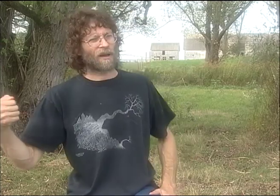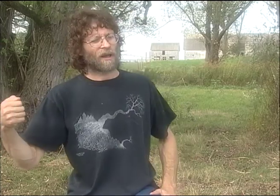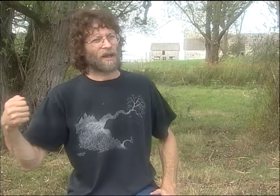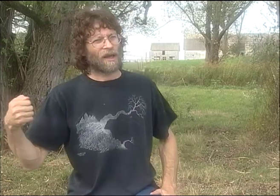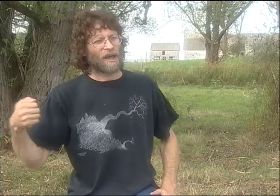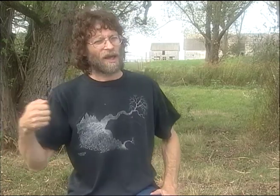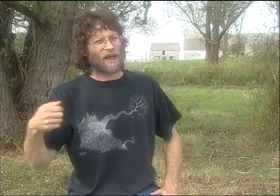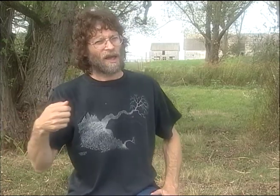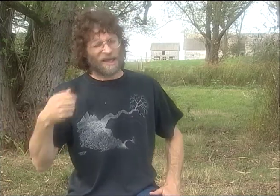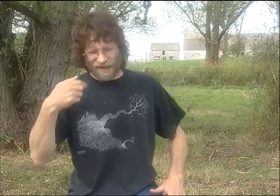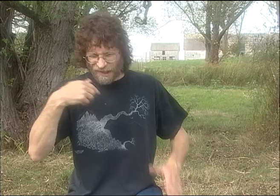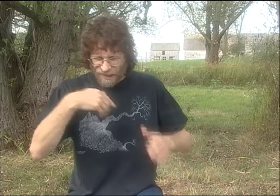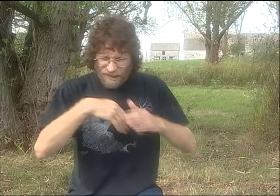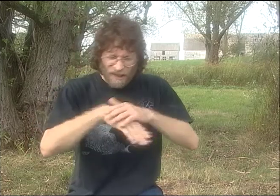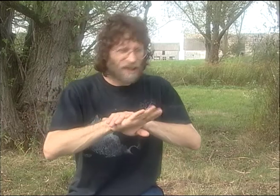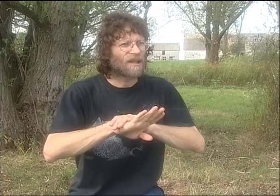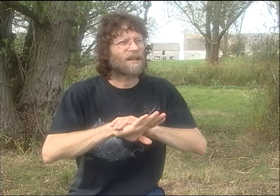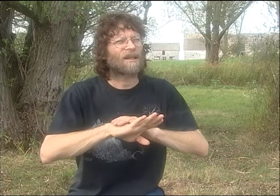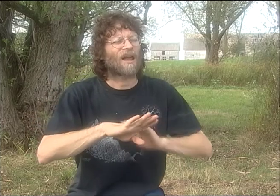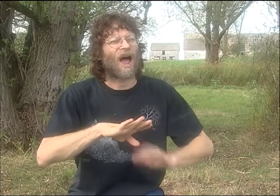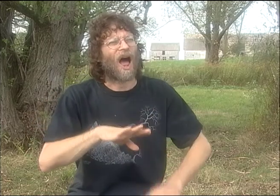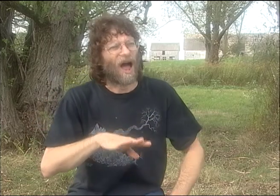THE DOOR IS OPENED.